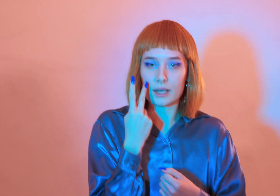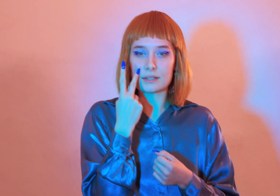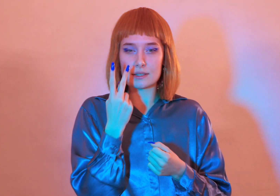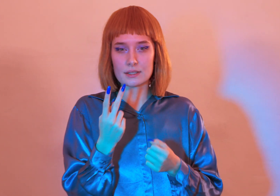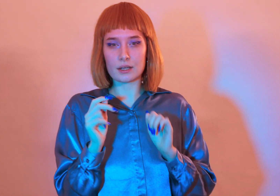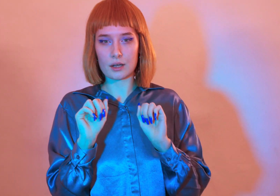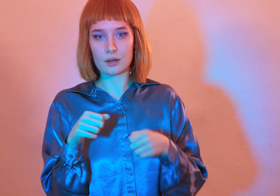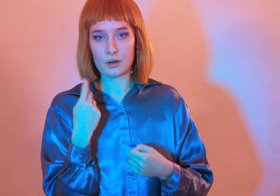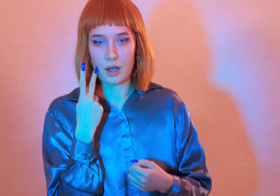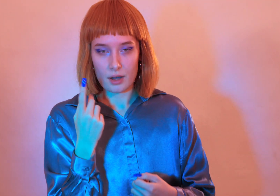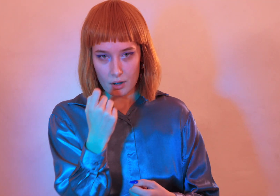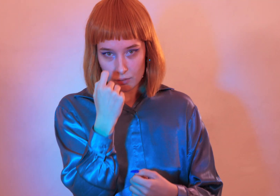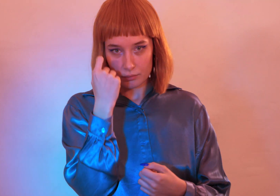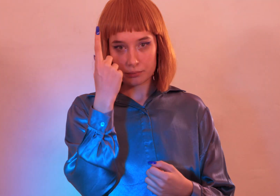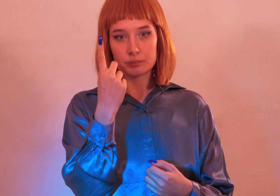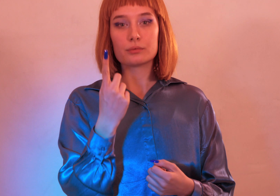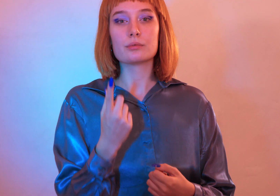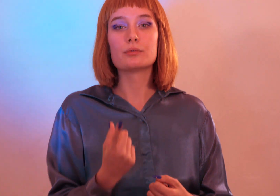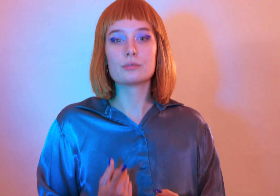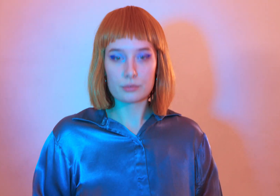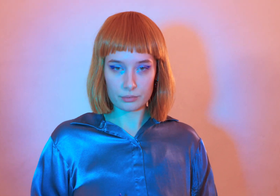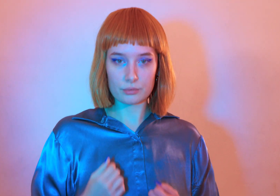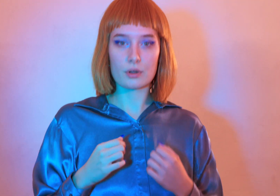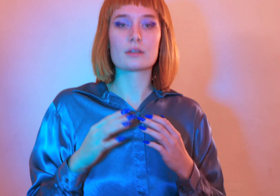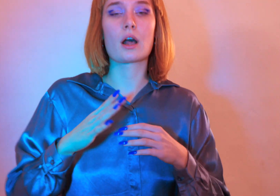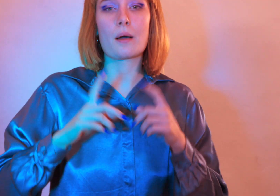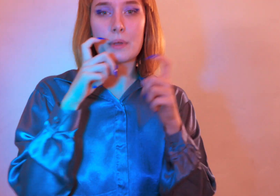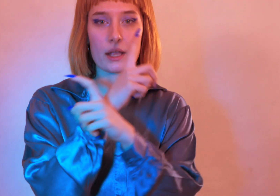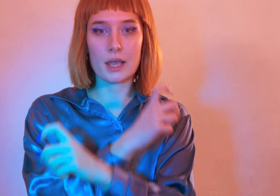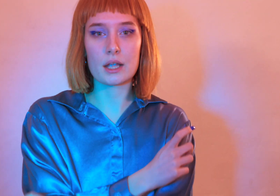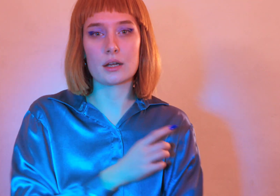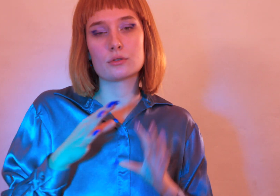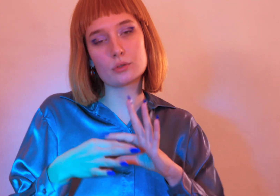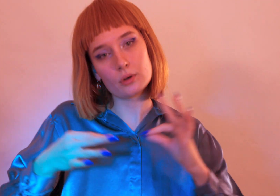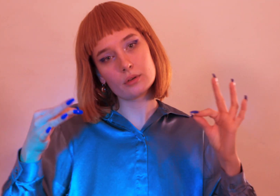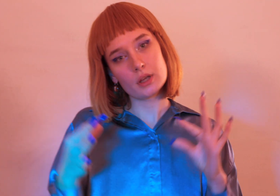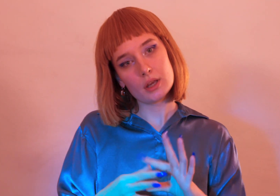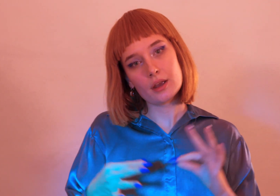take my grip off your hand just so i can see its a complicated story